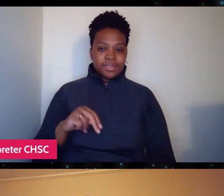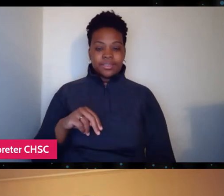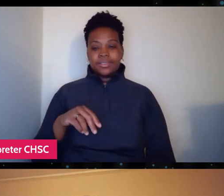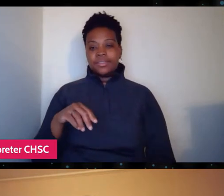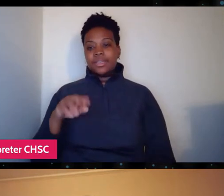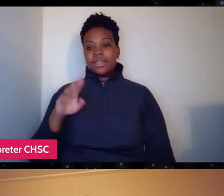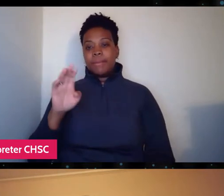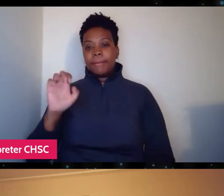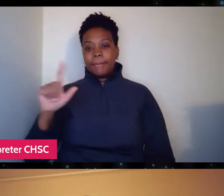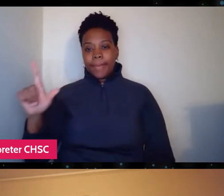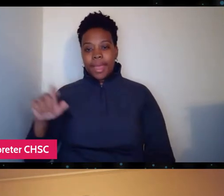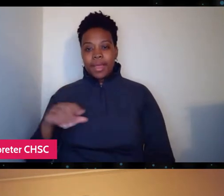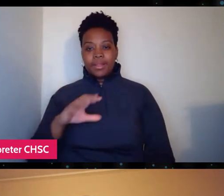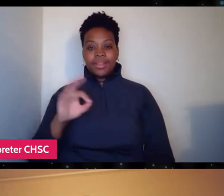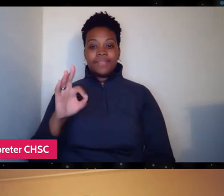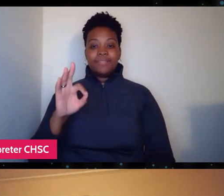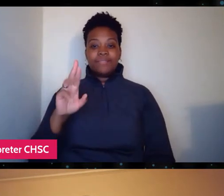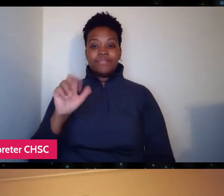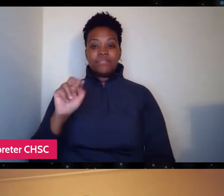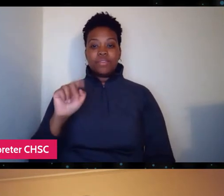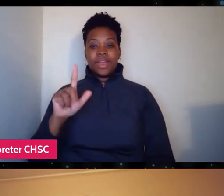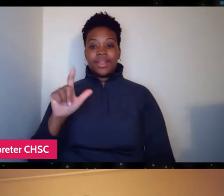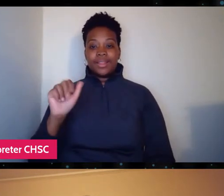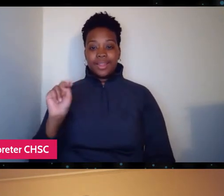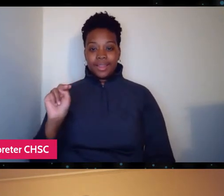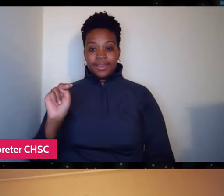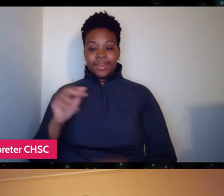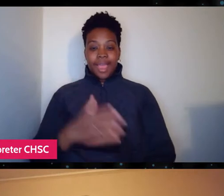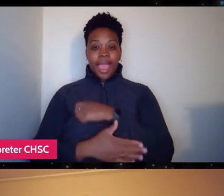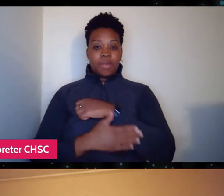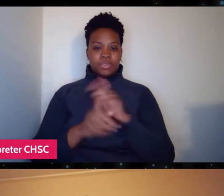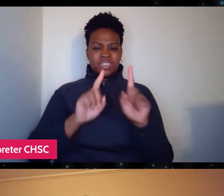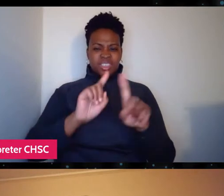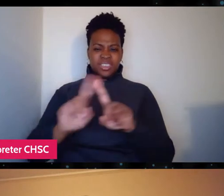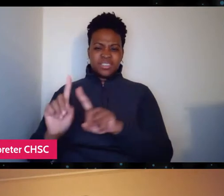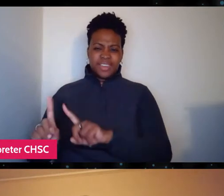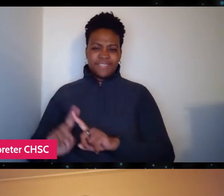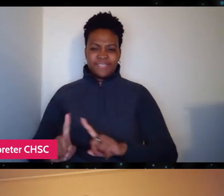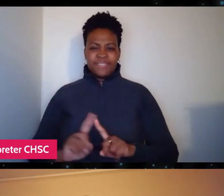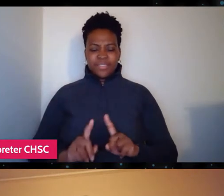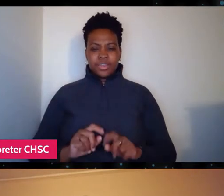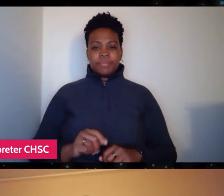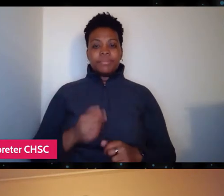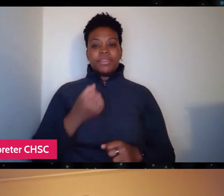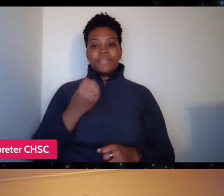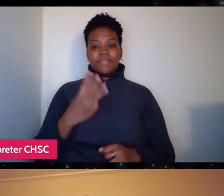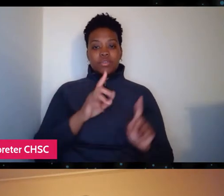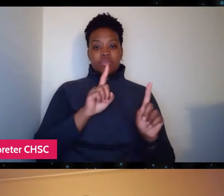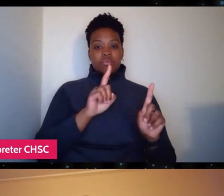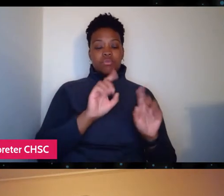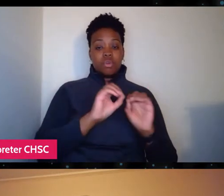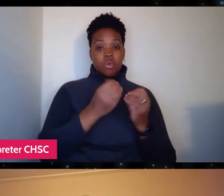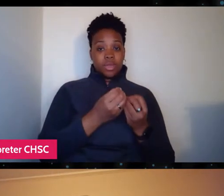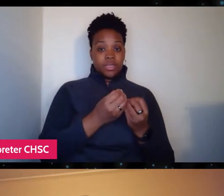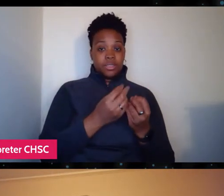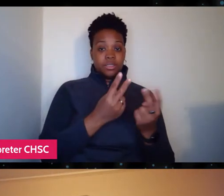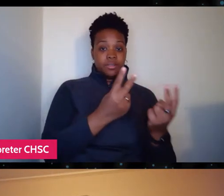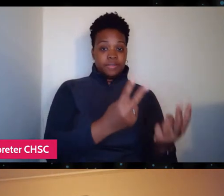and Franklin County. So a couple of those, he went to the, the organization went to a couple of times